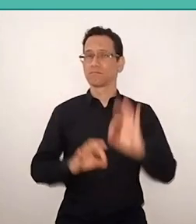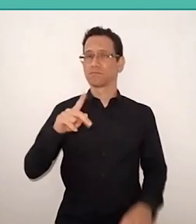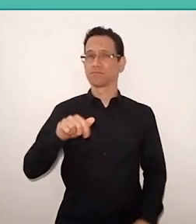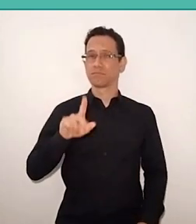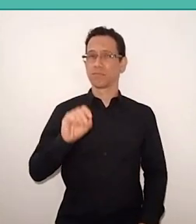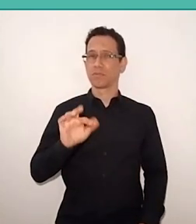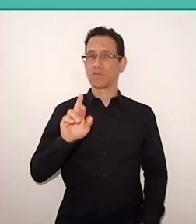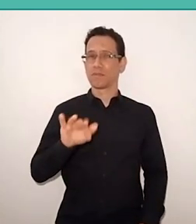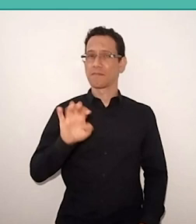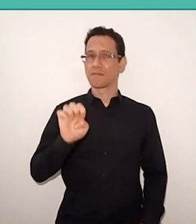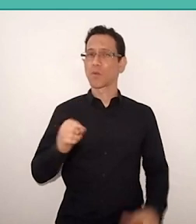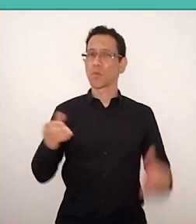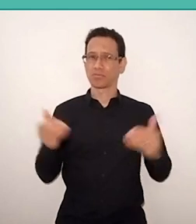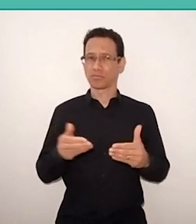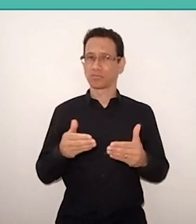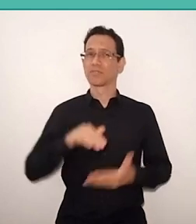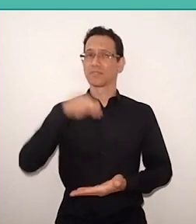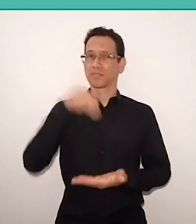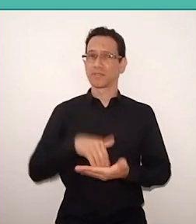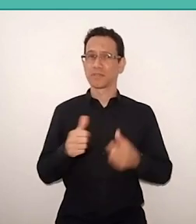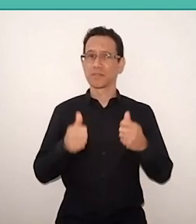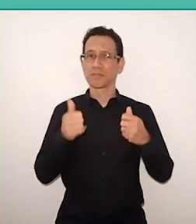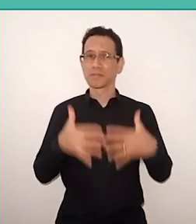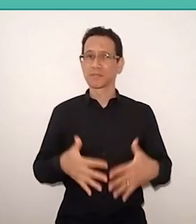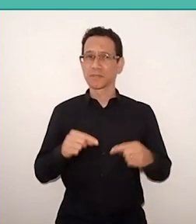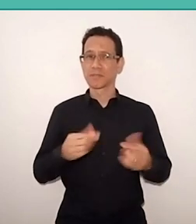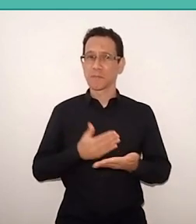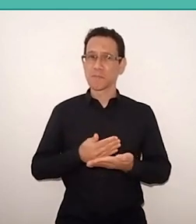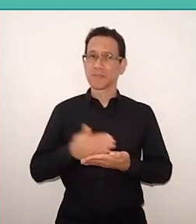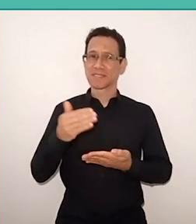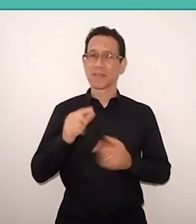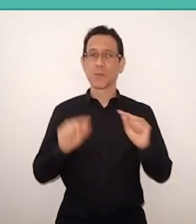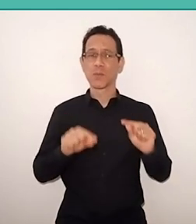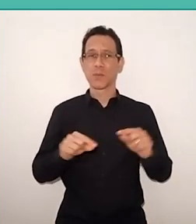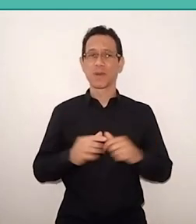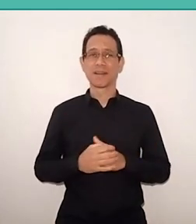I will finish my observation preliminary at our round table